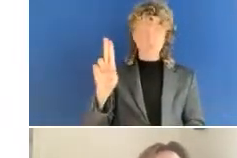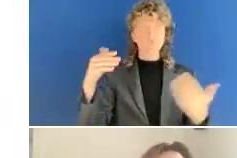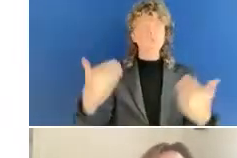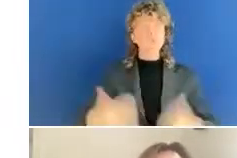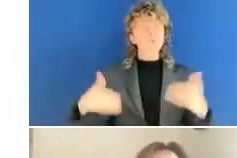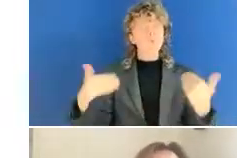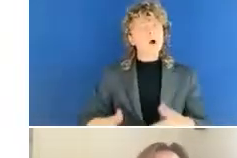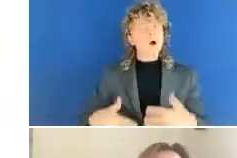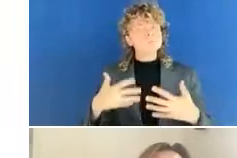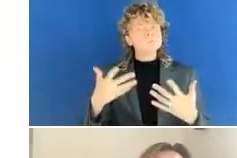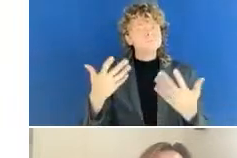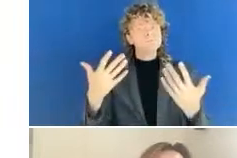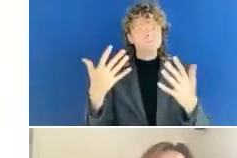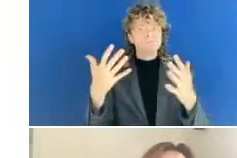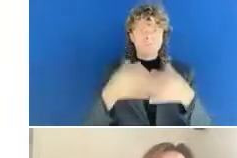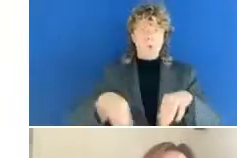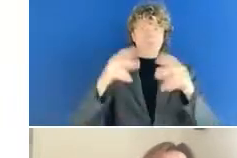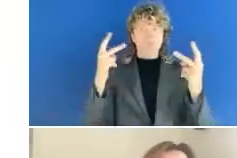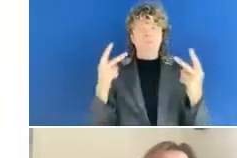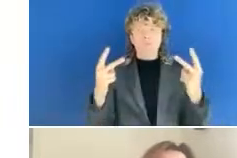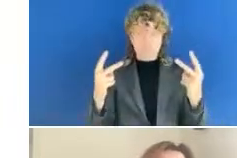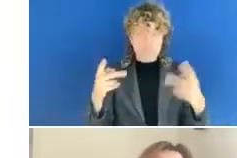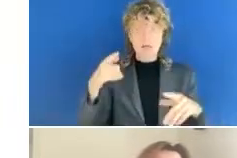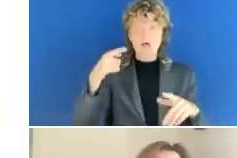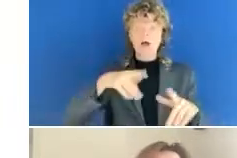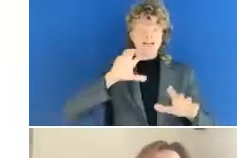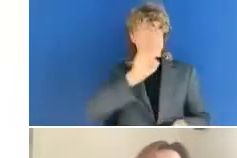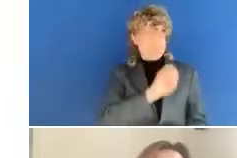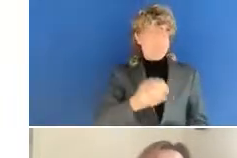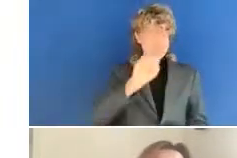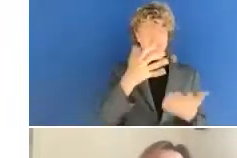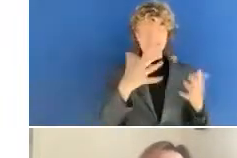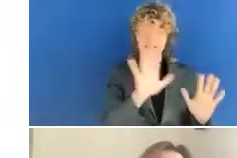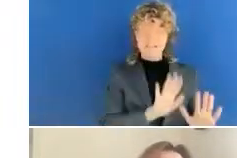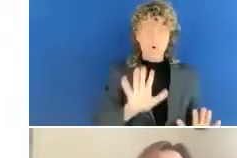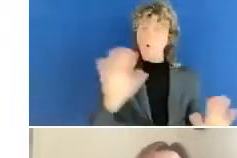see 600 live participants here, because we actually have participants from all over the